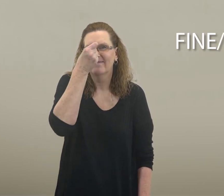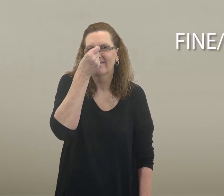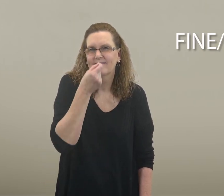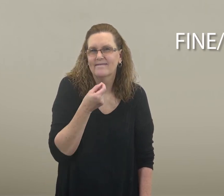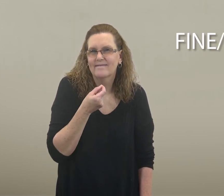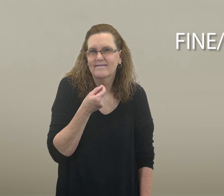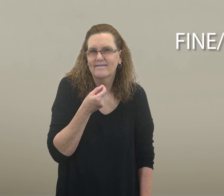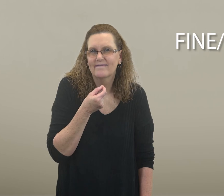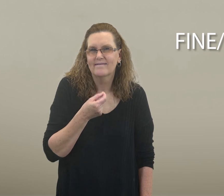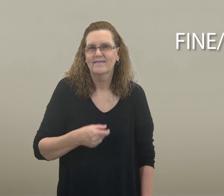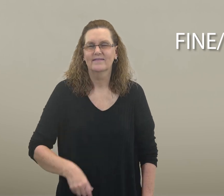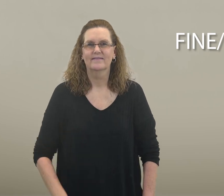fine or thin